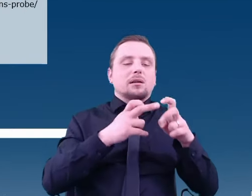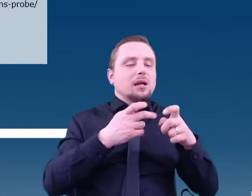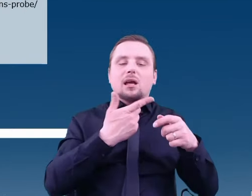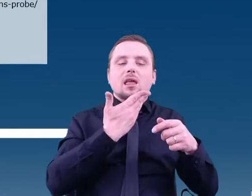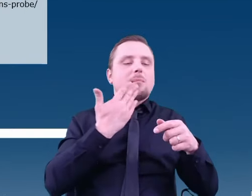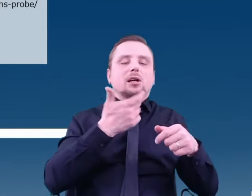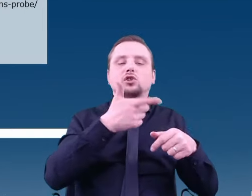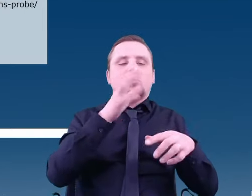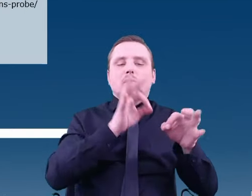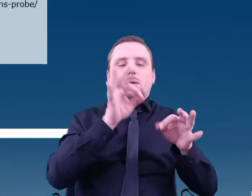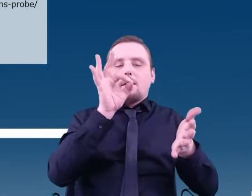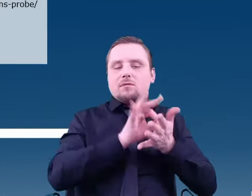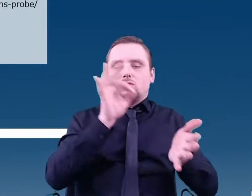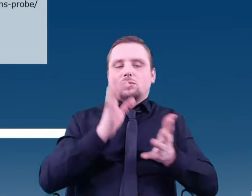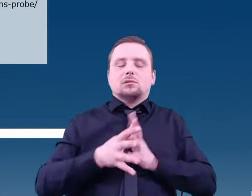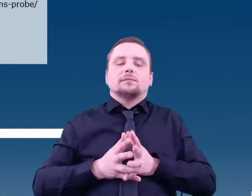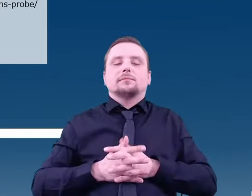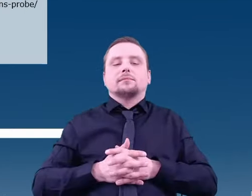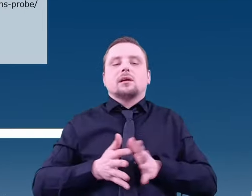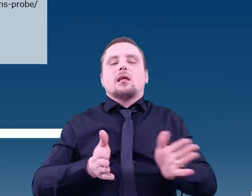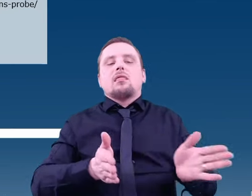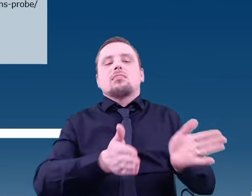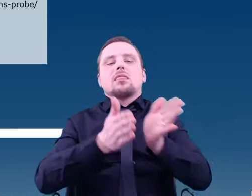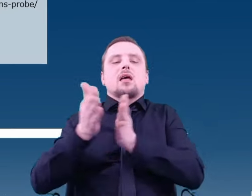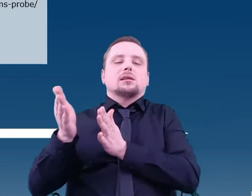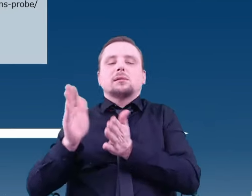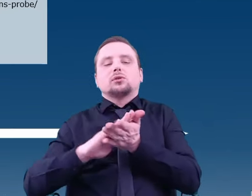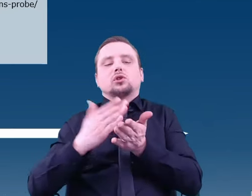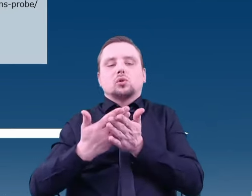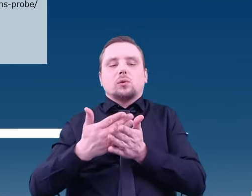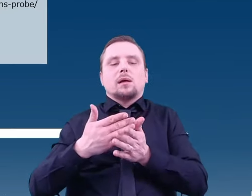Another example is the Cassini-Huygens mission.